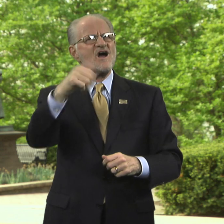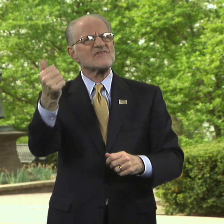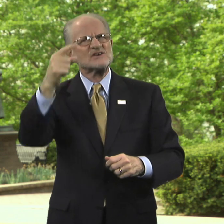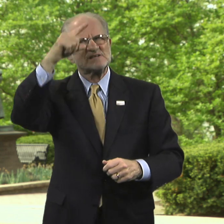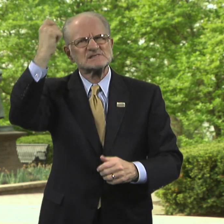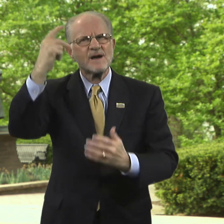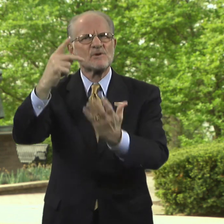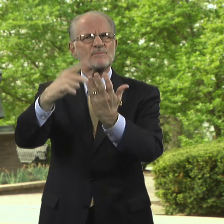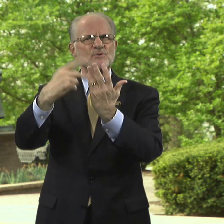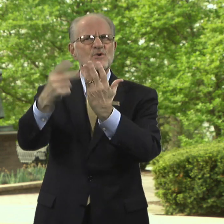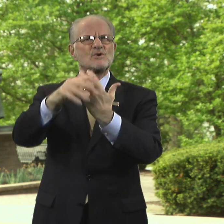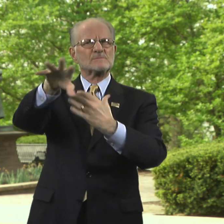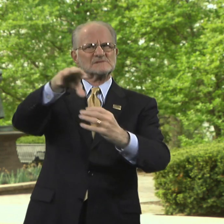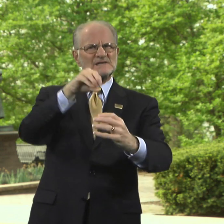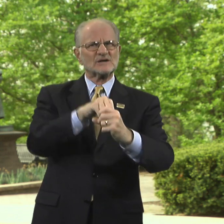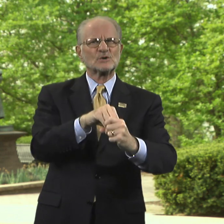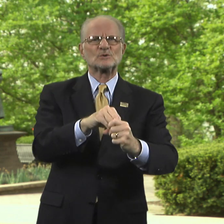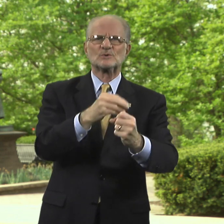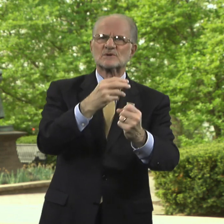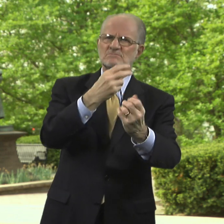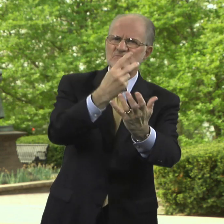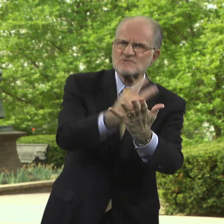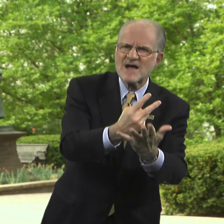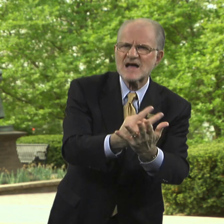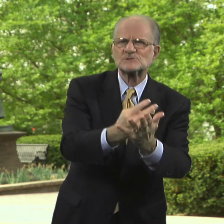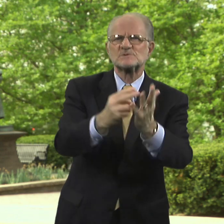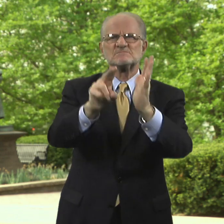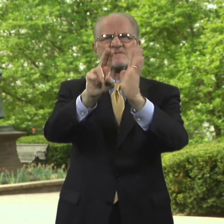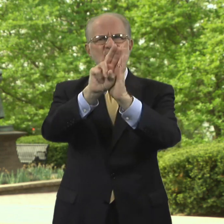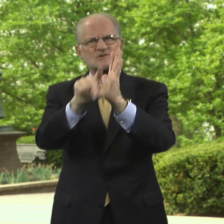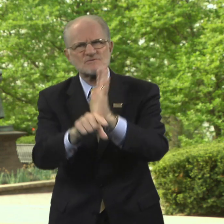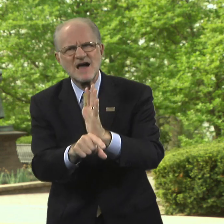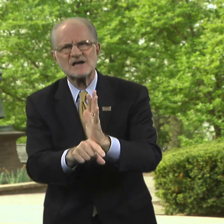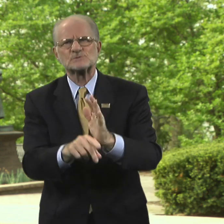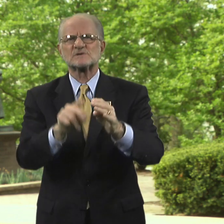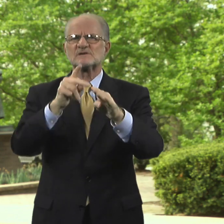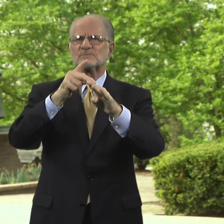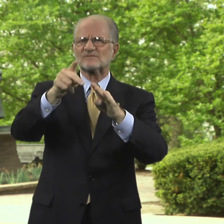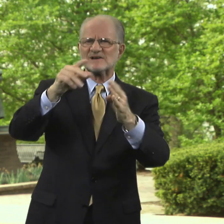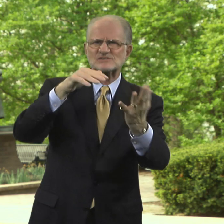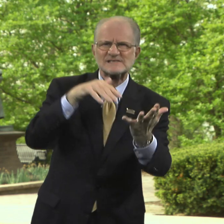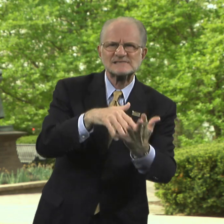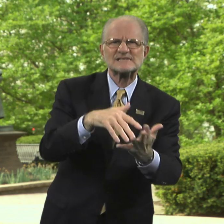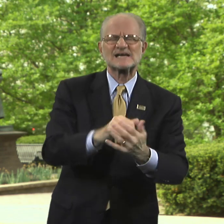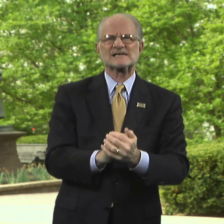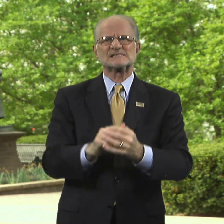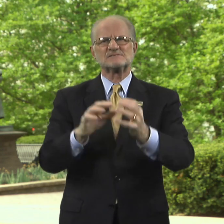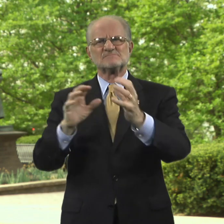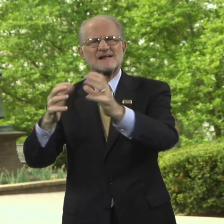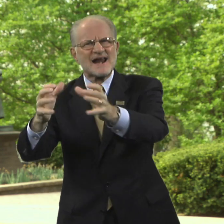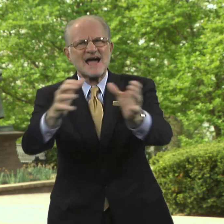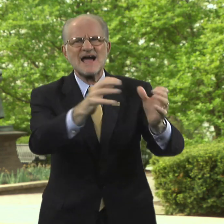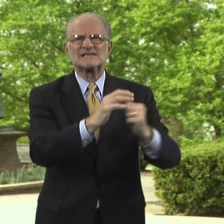Other summer programs include graduate, undergraduate and professional studies classes,